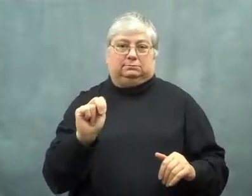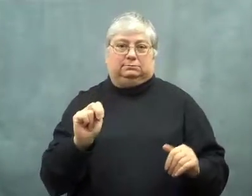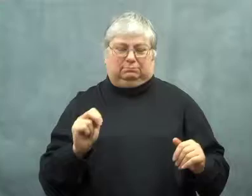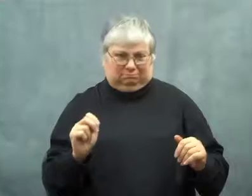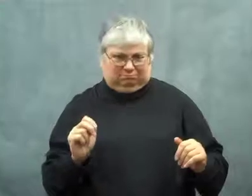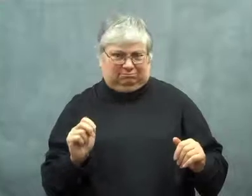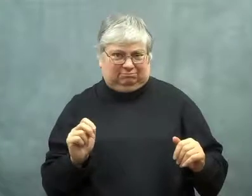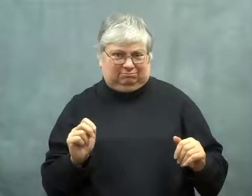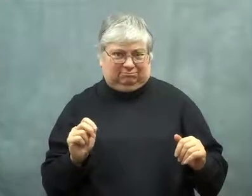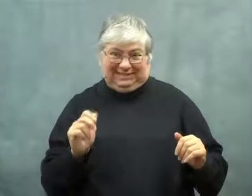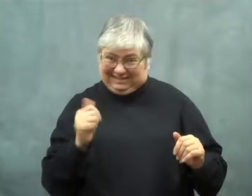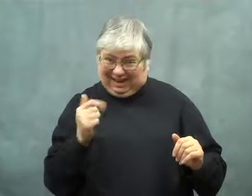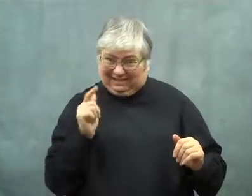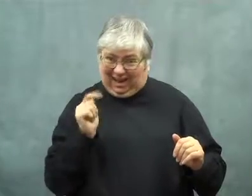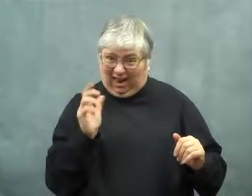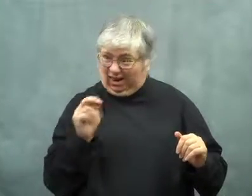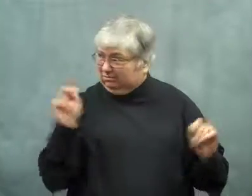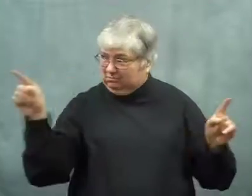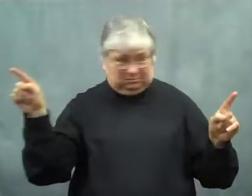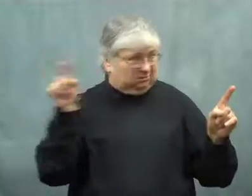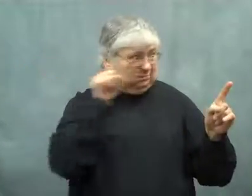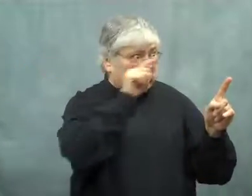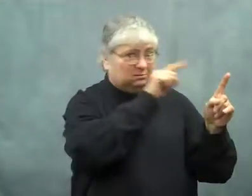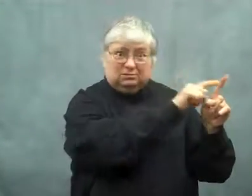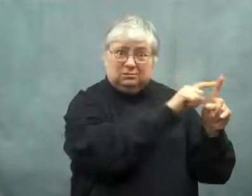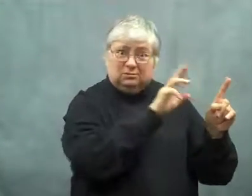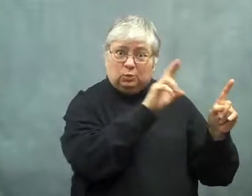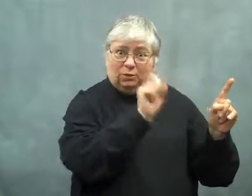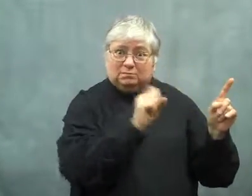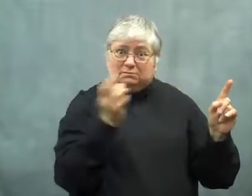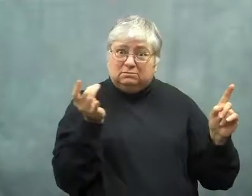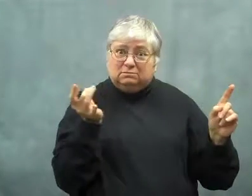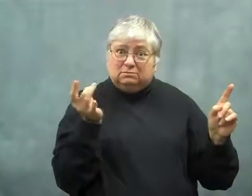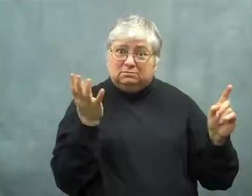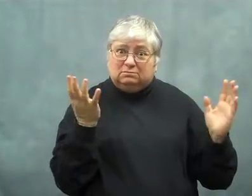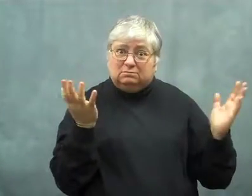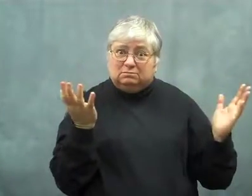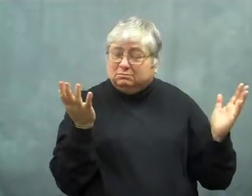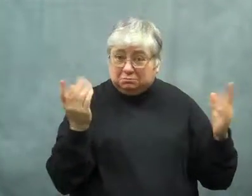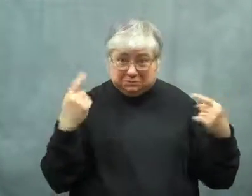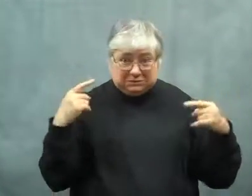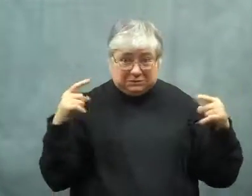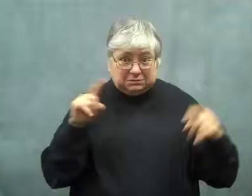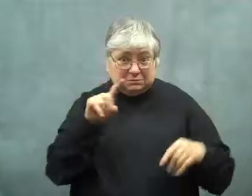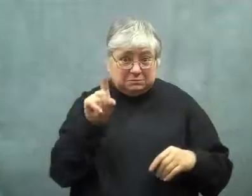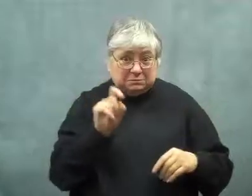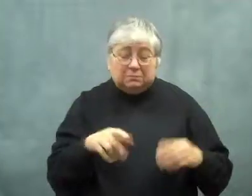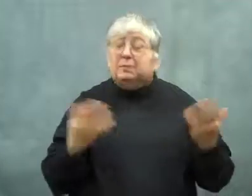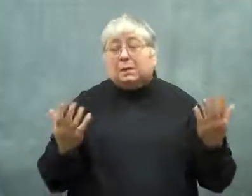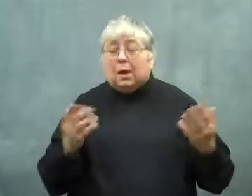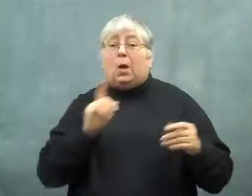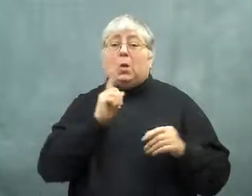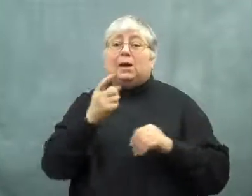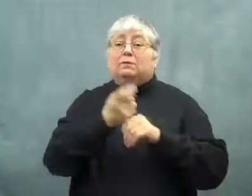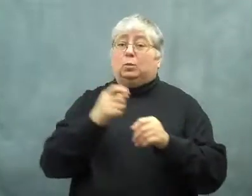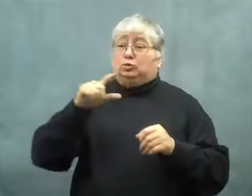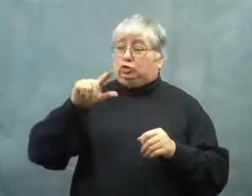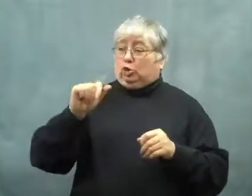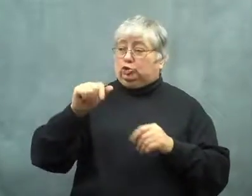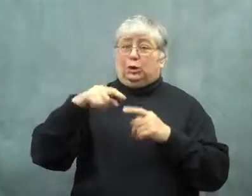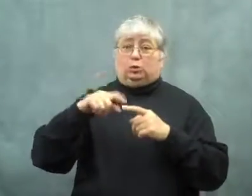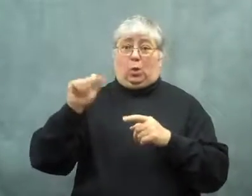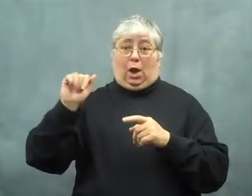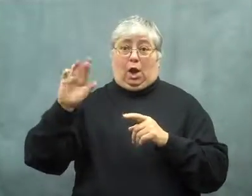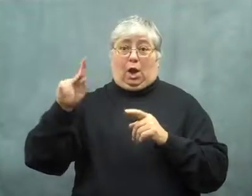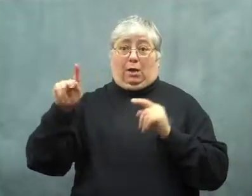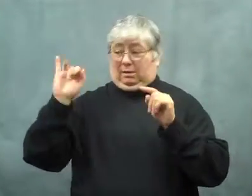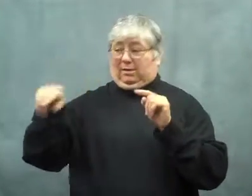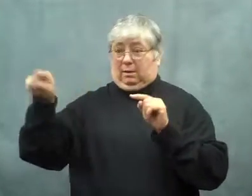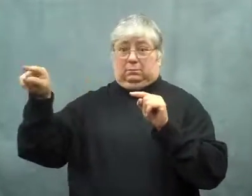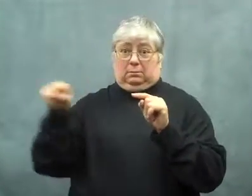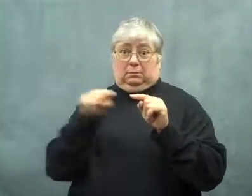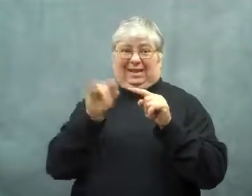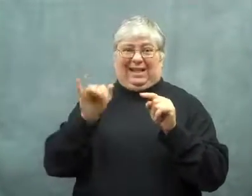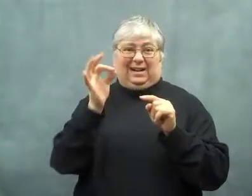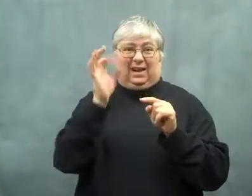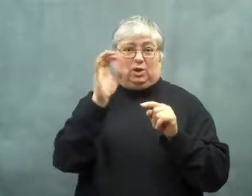10 gallons all the way across the U.S.? Wow.